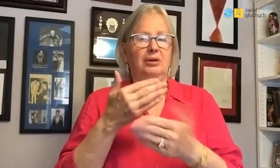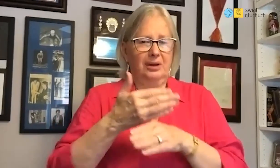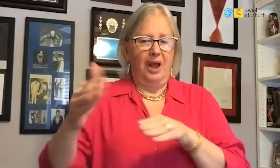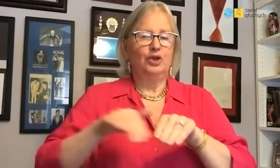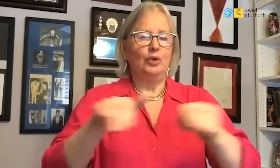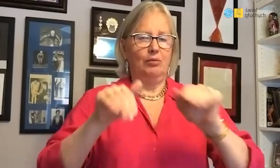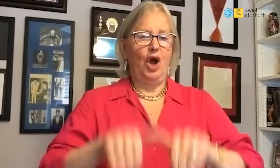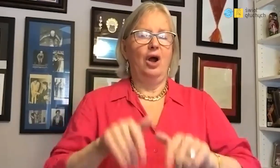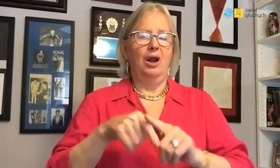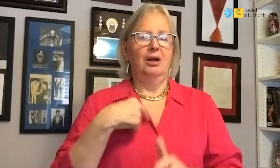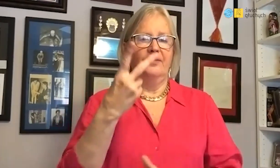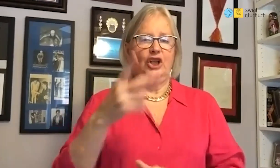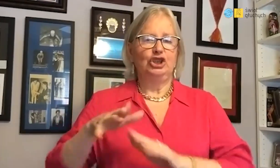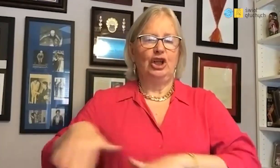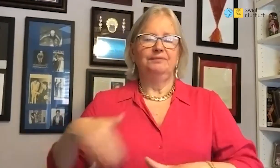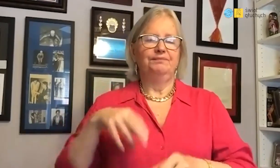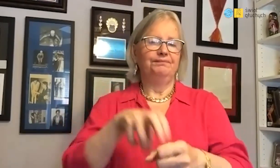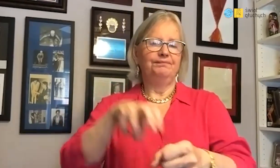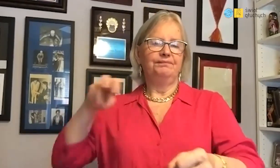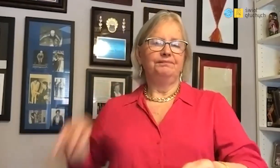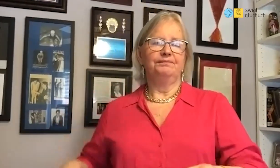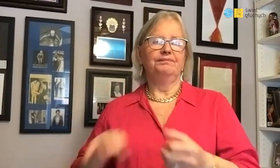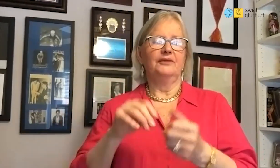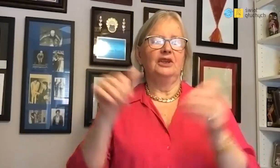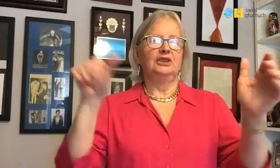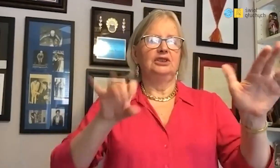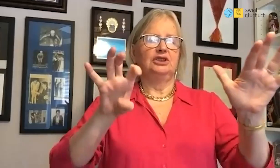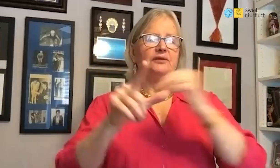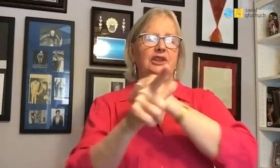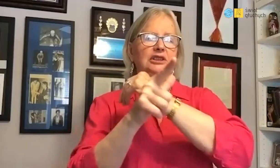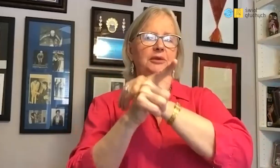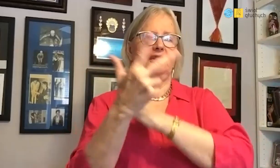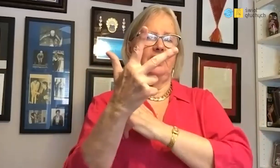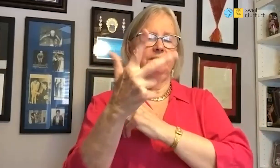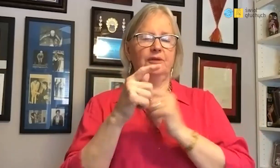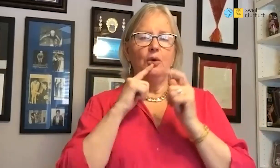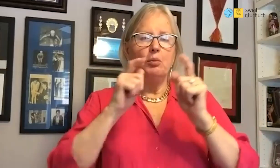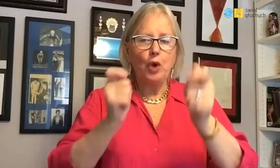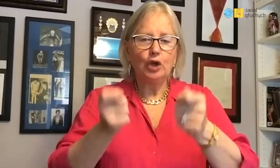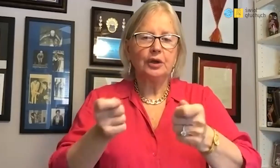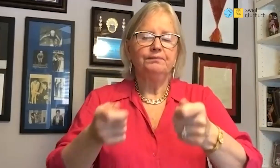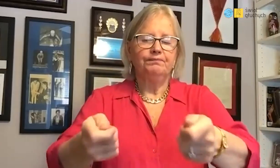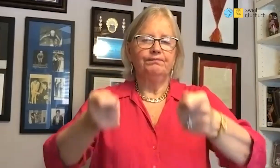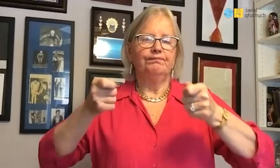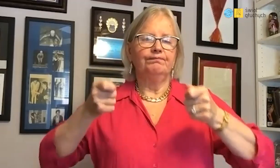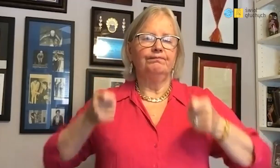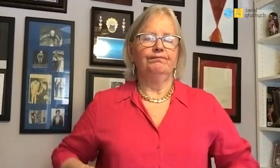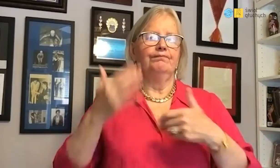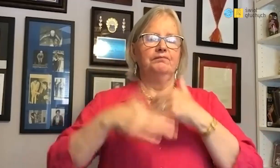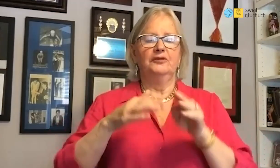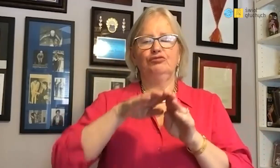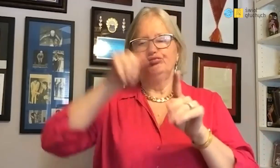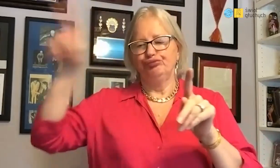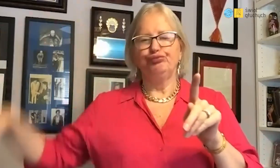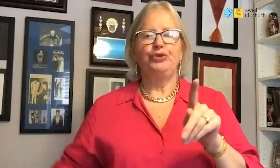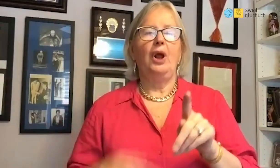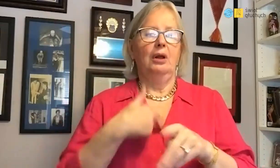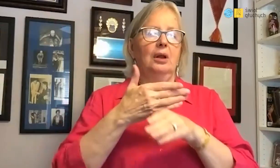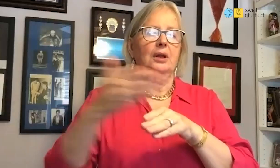I could continue, but for children I finished my career in 1973.